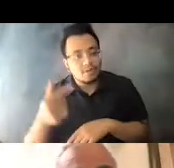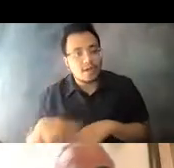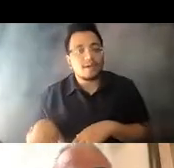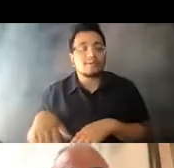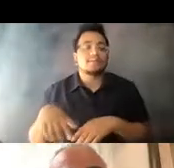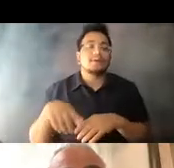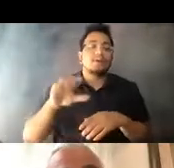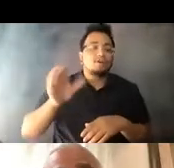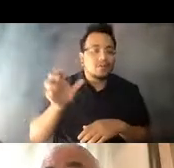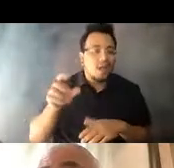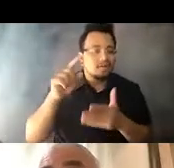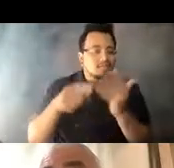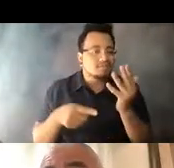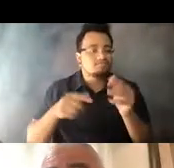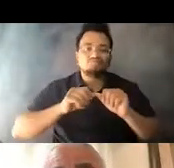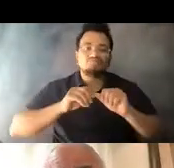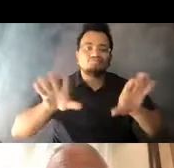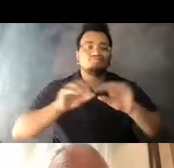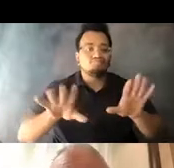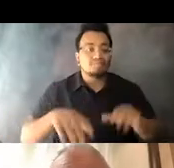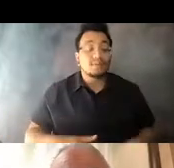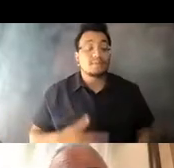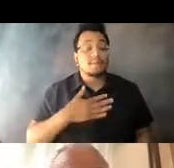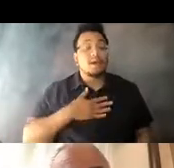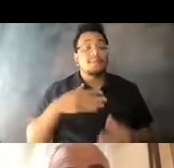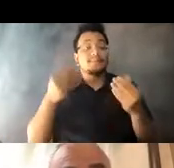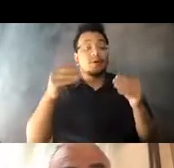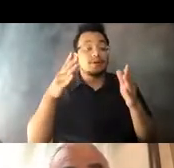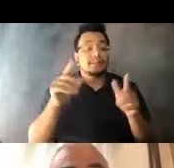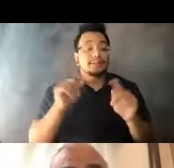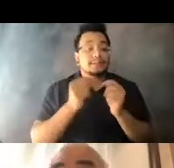14:39:50 In addition, my marketing team has spent most of the last 16 months promoting